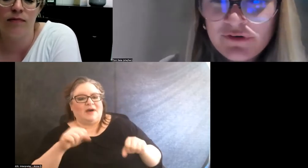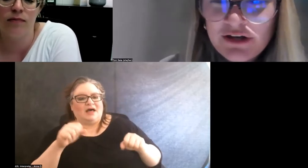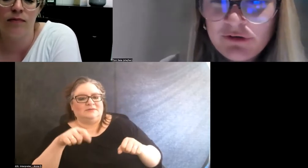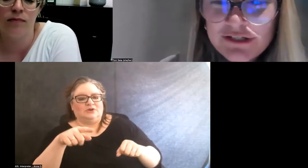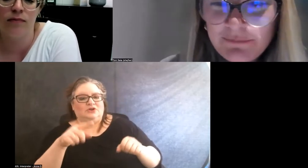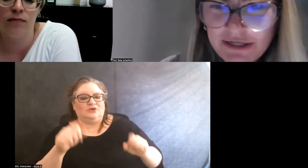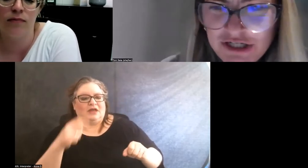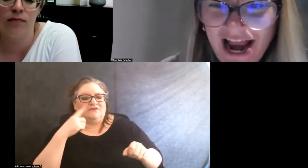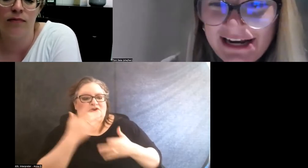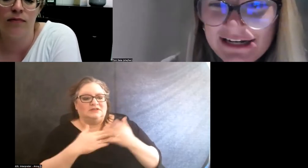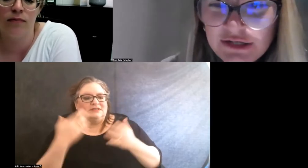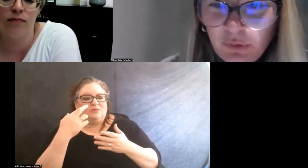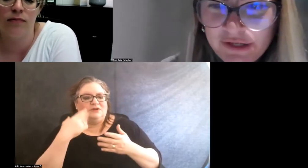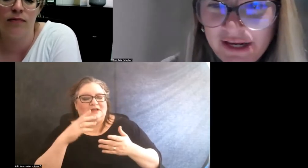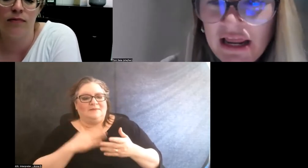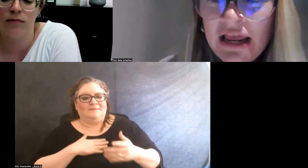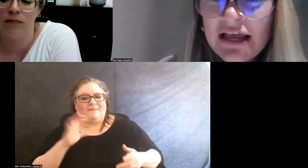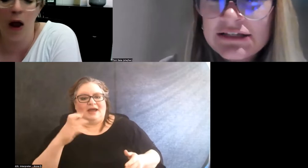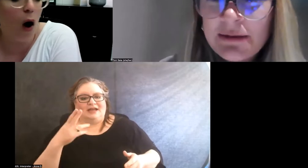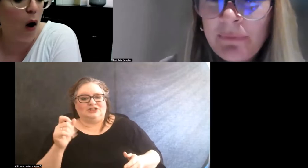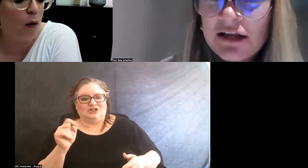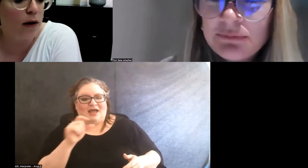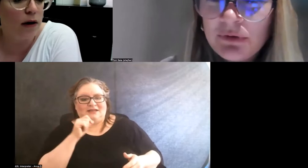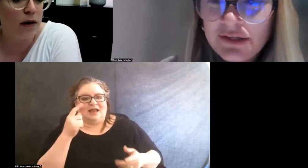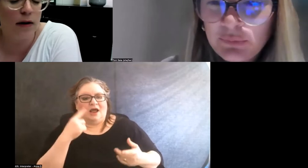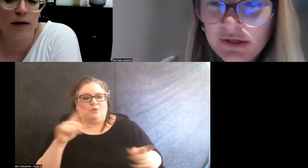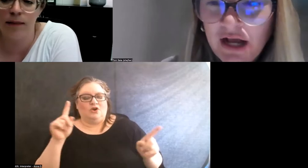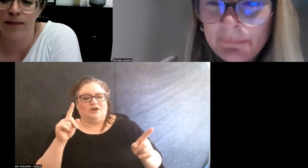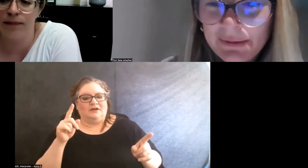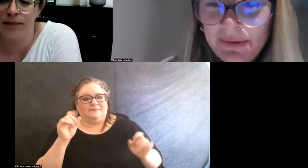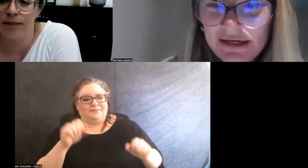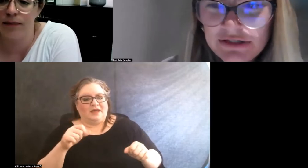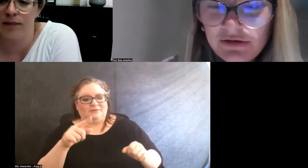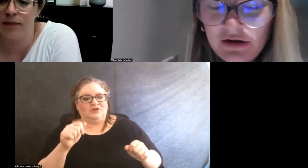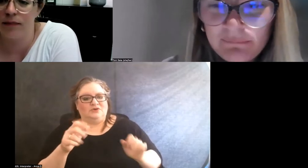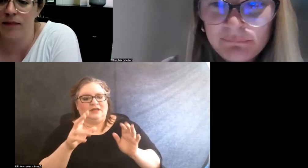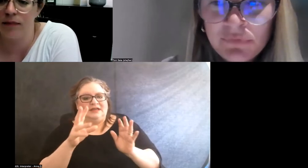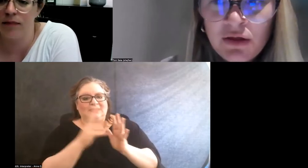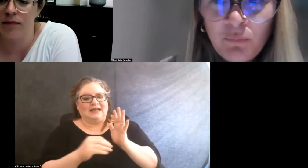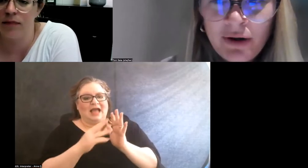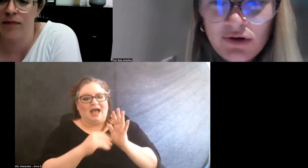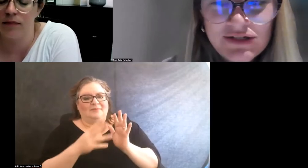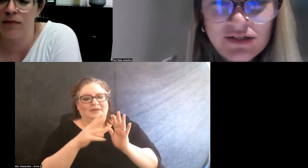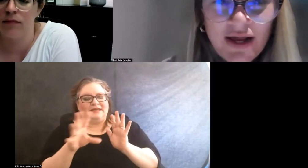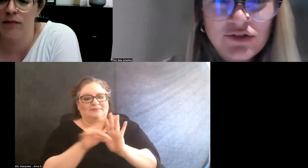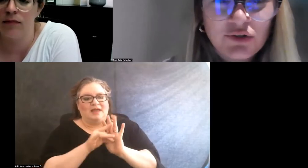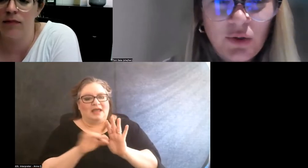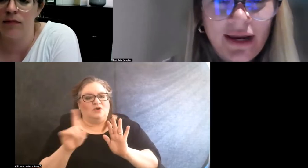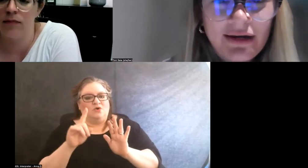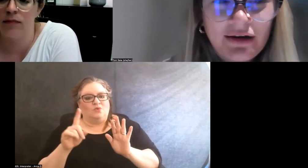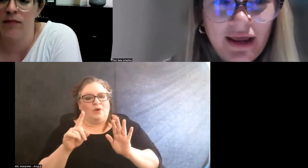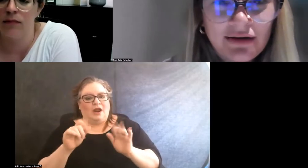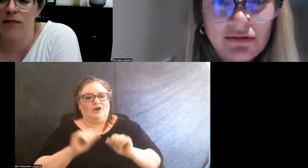for some reason, my chat isn't working, is it possible that you could copy and paste where your slides are located again?